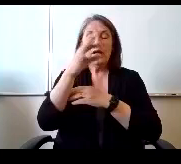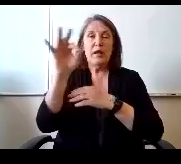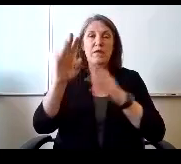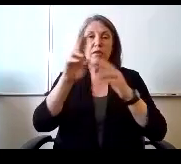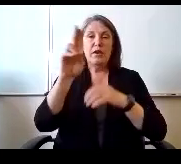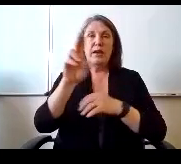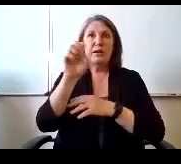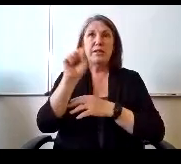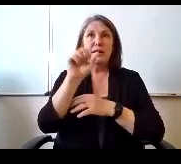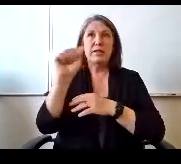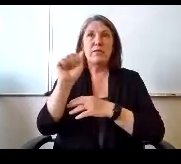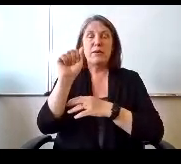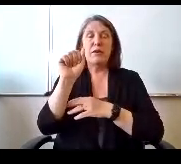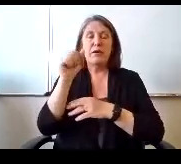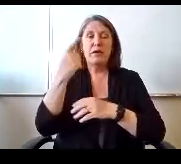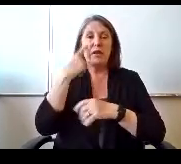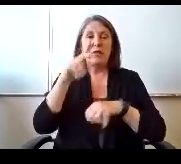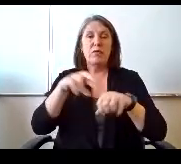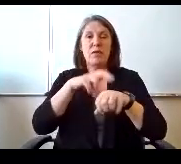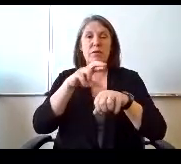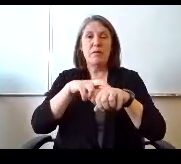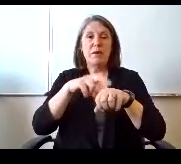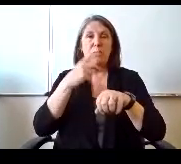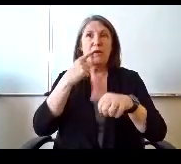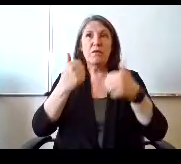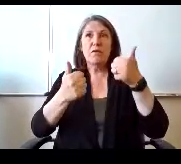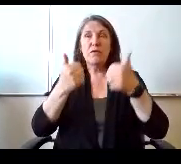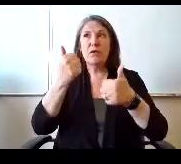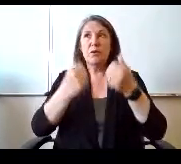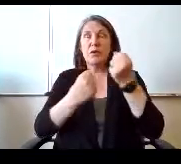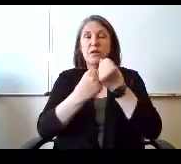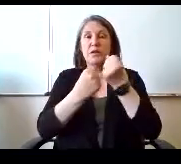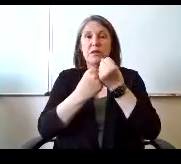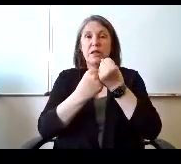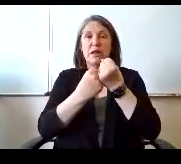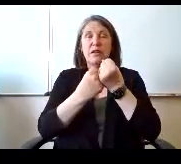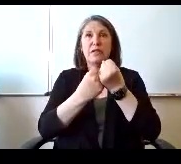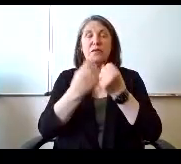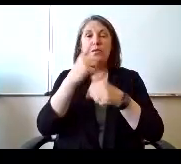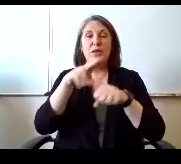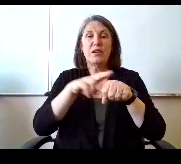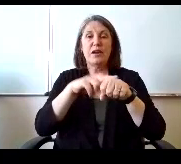Erica for the Republic. Dance. A nation under God.